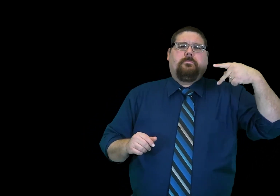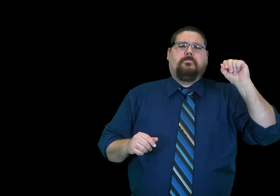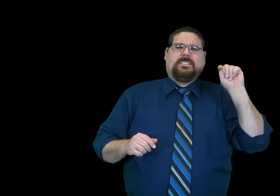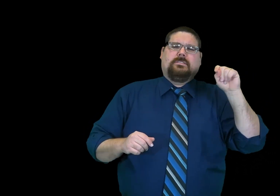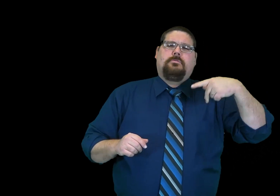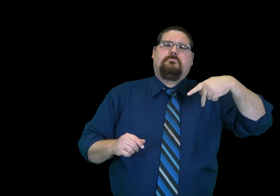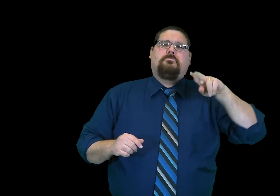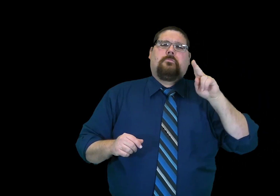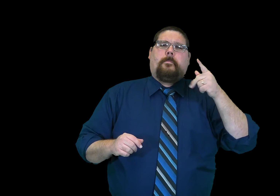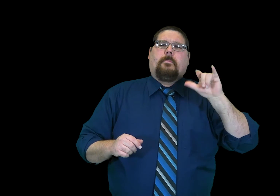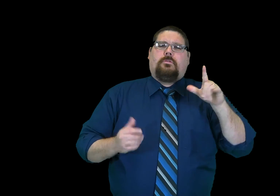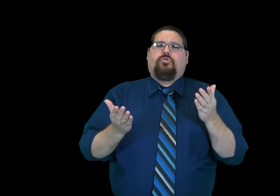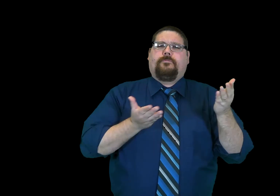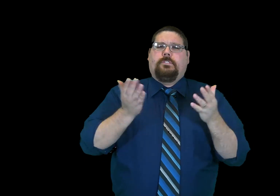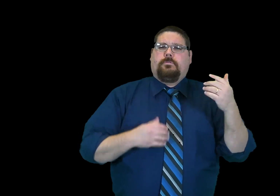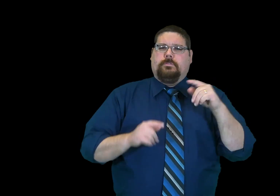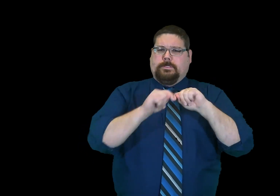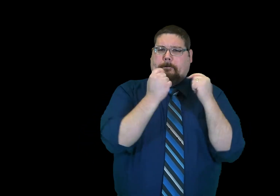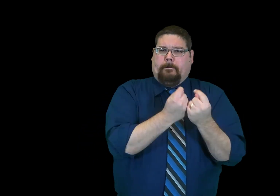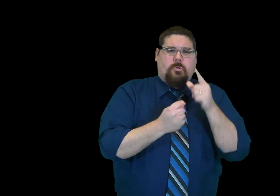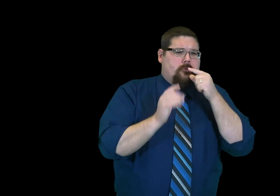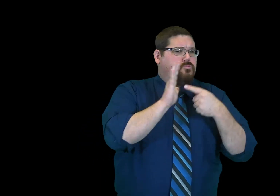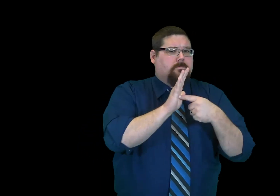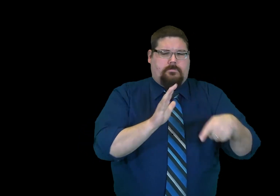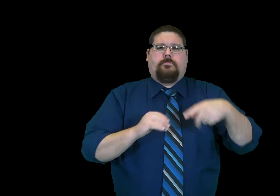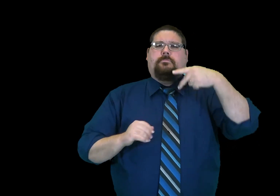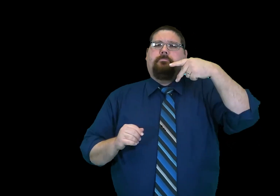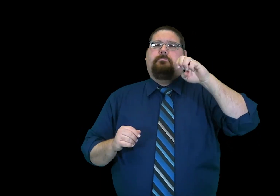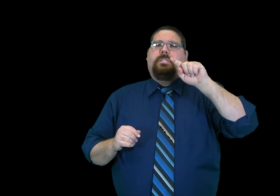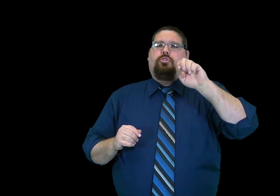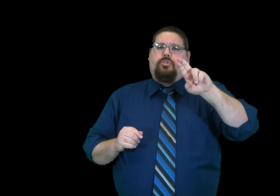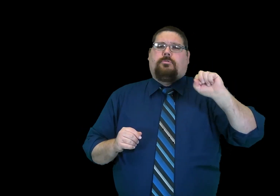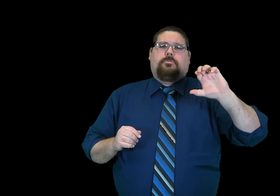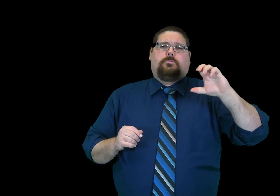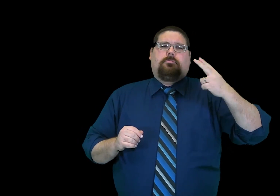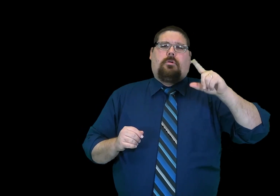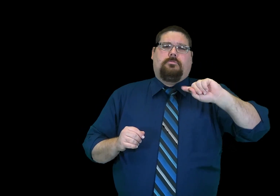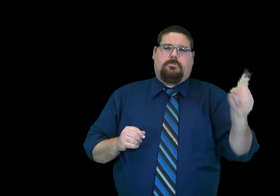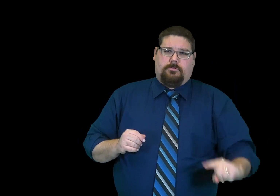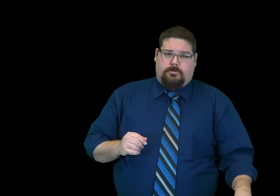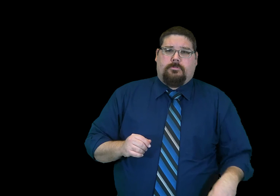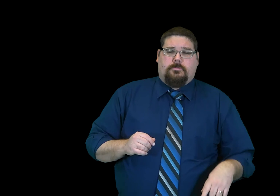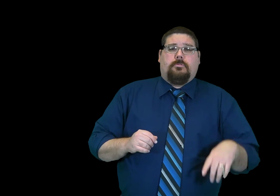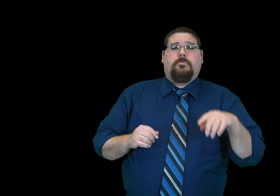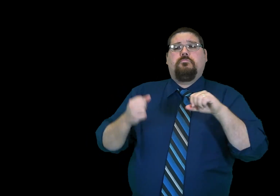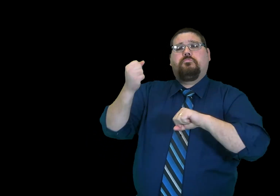The Pupil Services Team (PST) - that representative is Peter Schultz.